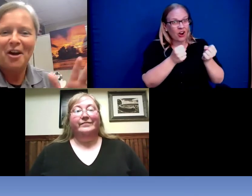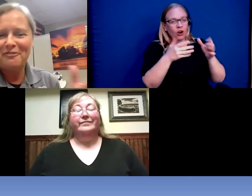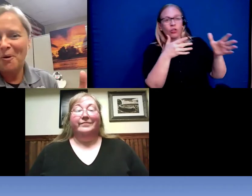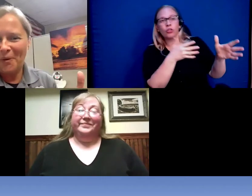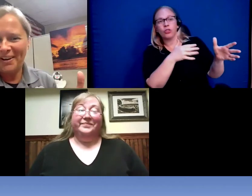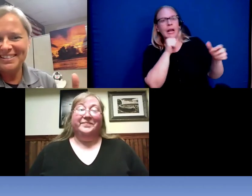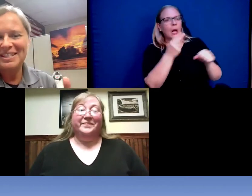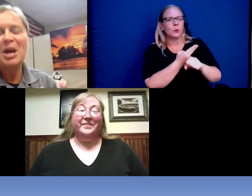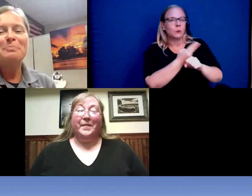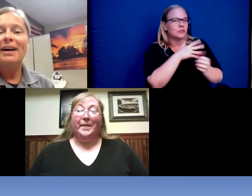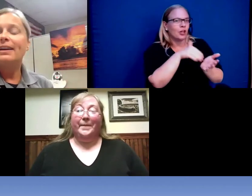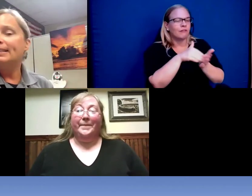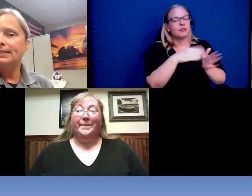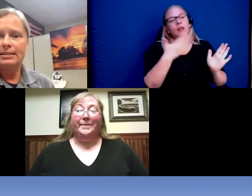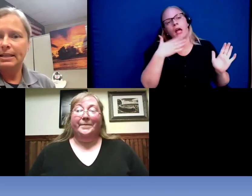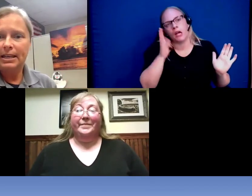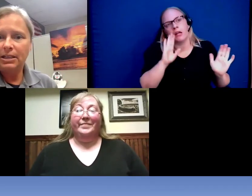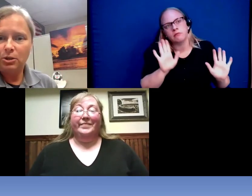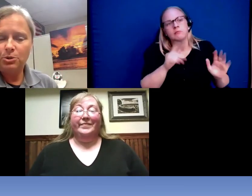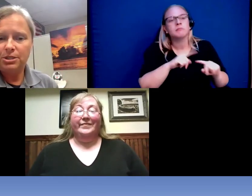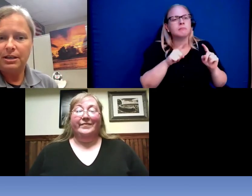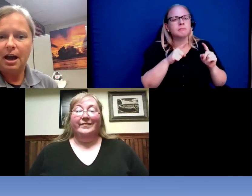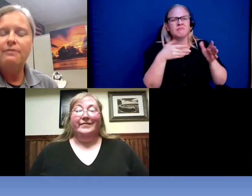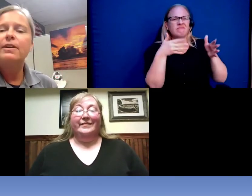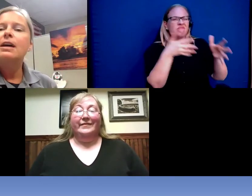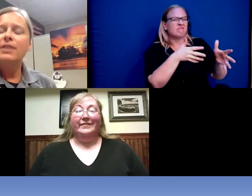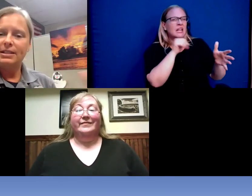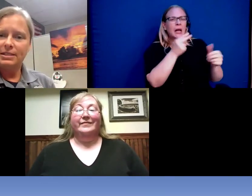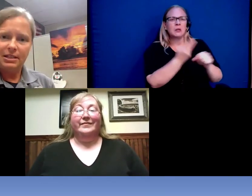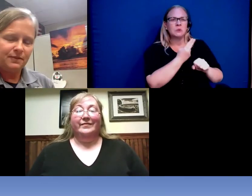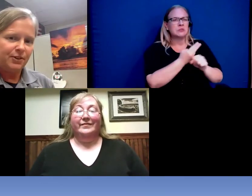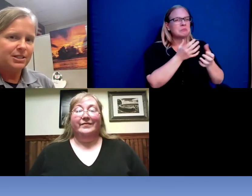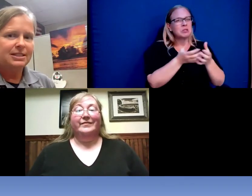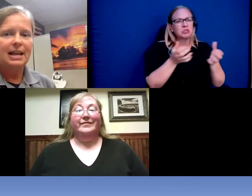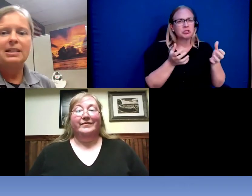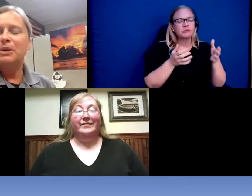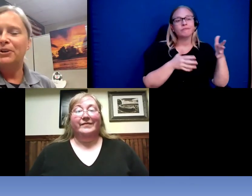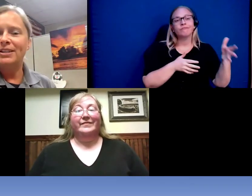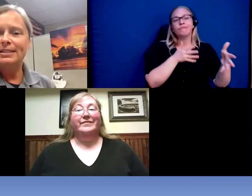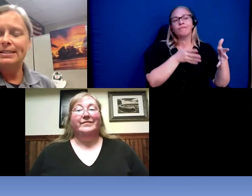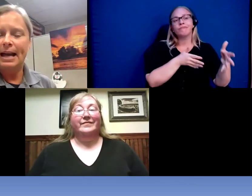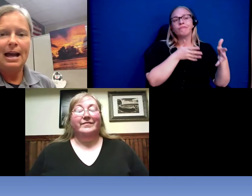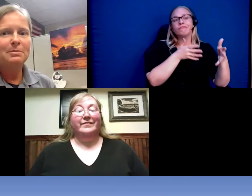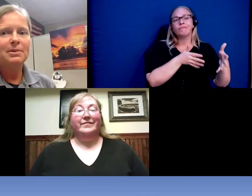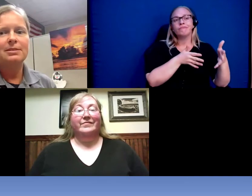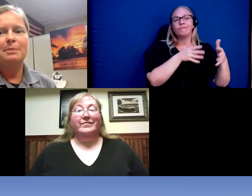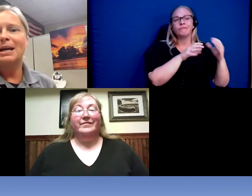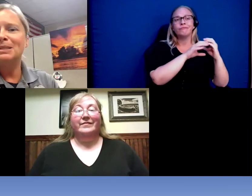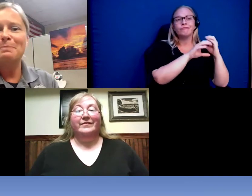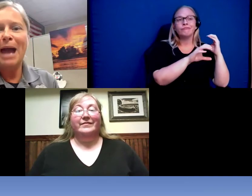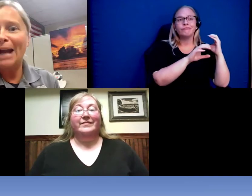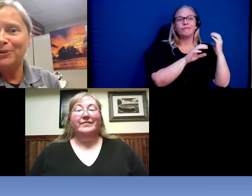of course, but it doesn't get used enough that it sits for extended periods of time sometimes the battery